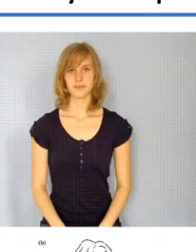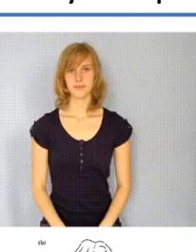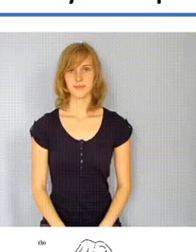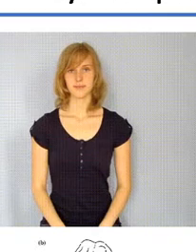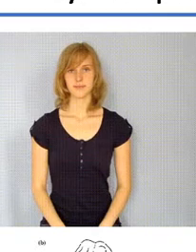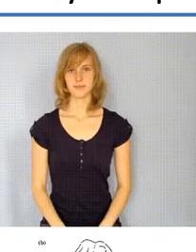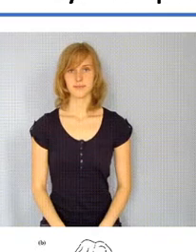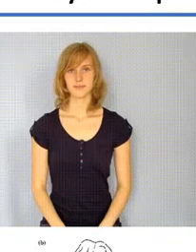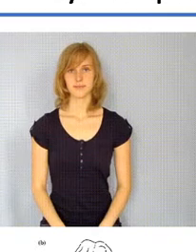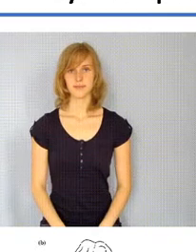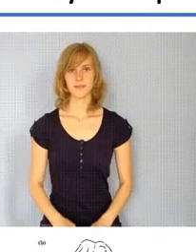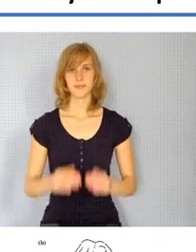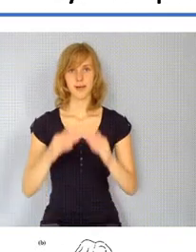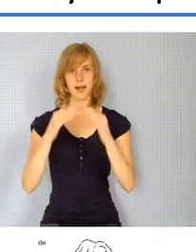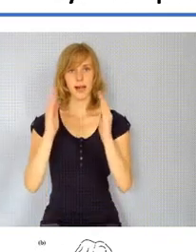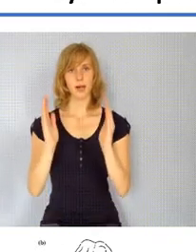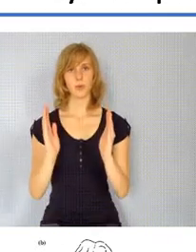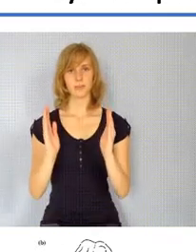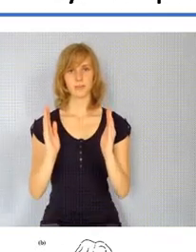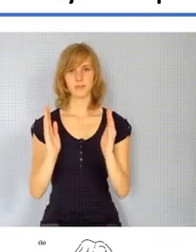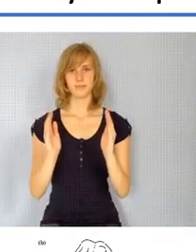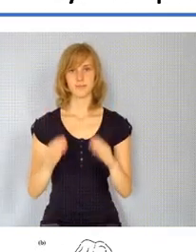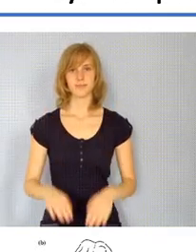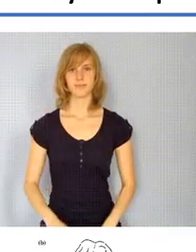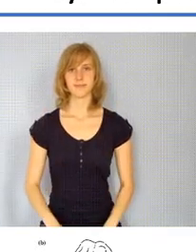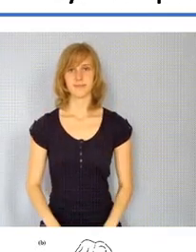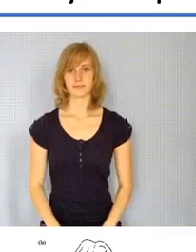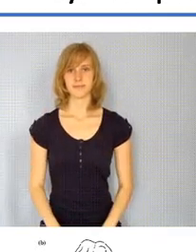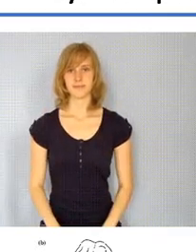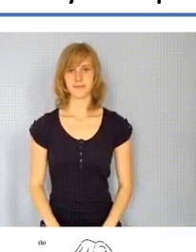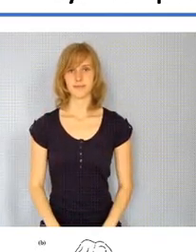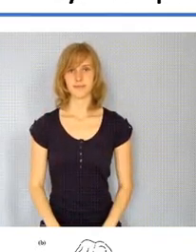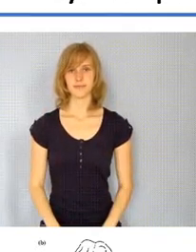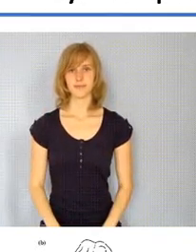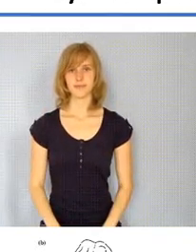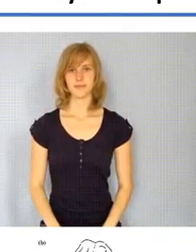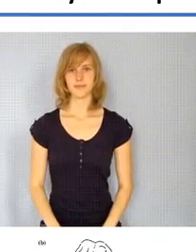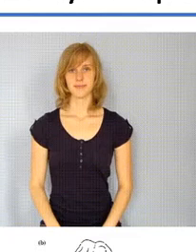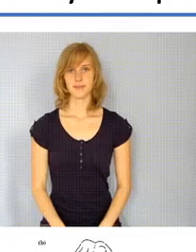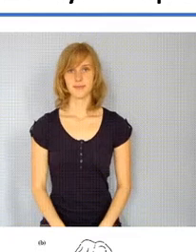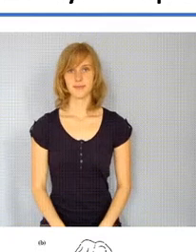here like a virtual avatar of how the sign is produced as you can